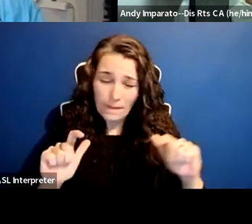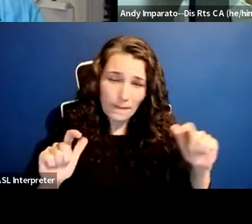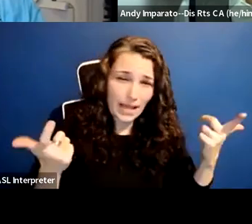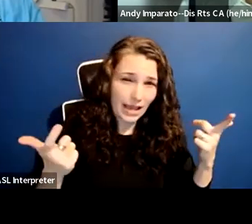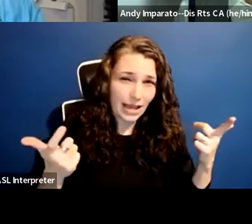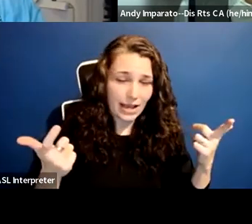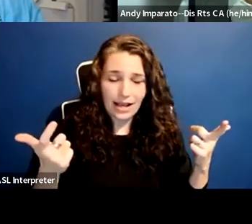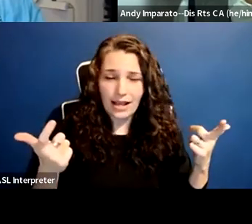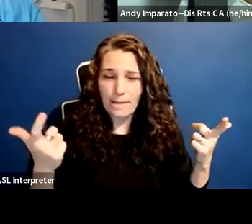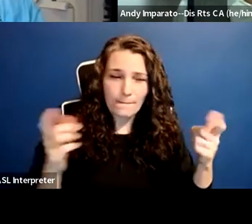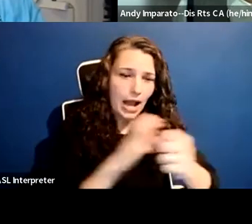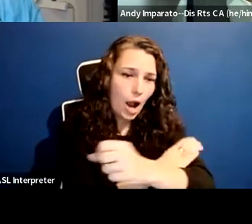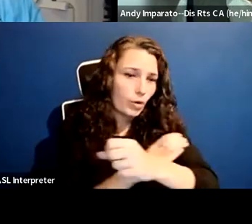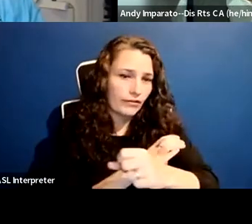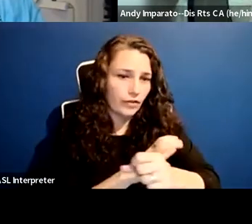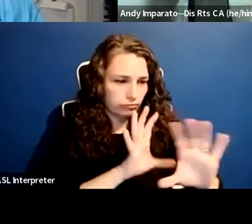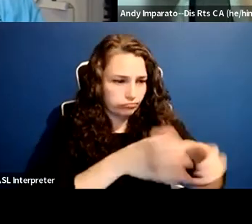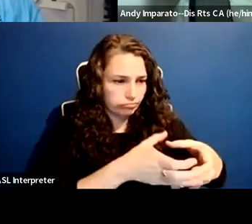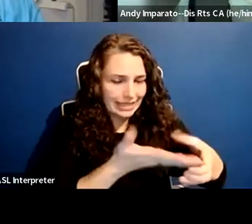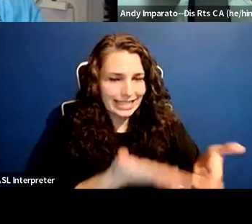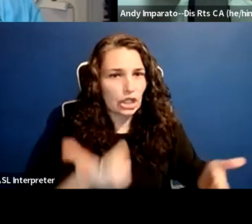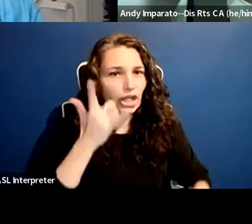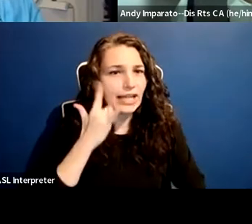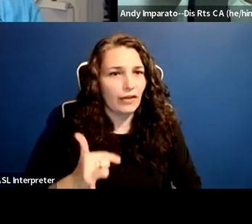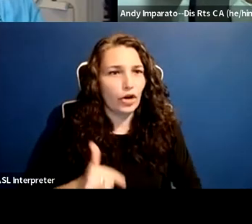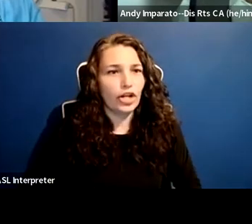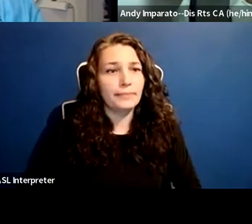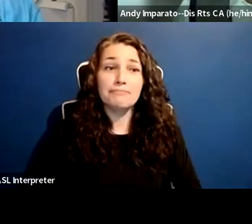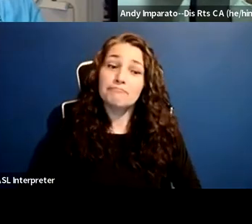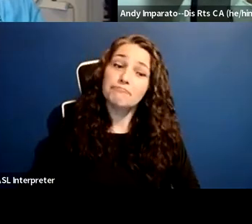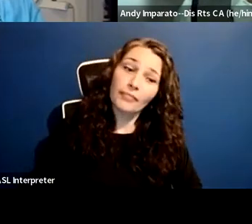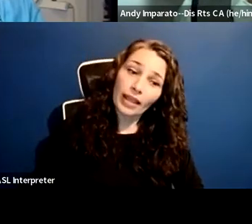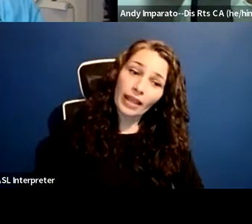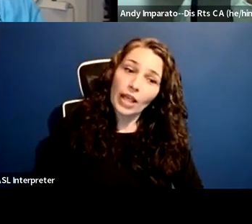and of course, they saw it as a labor issue, right?